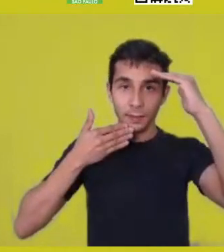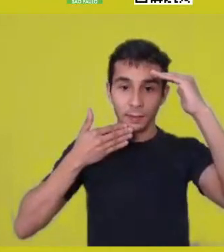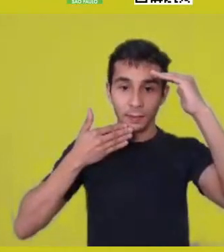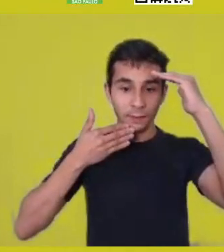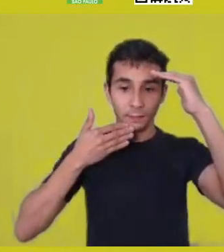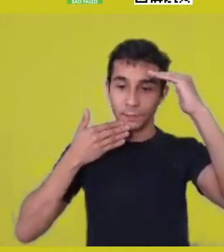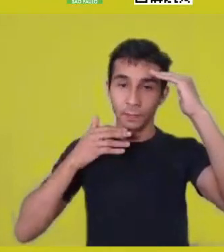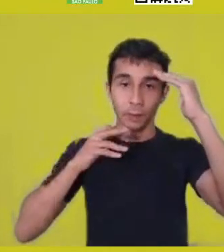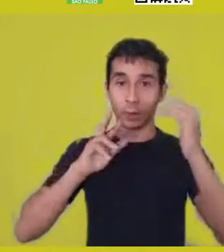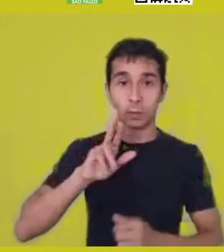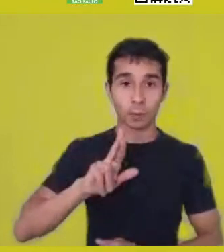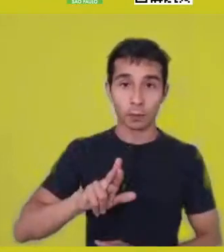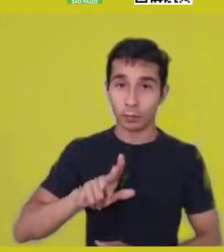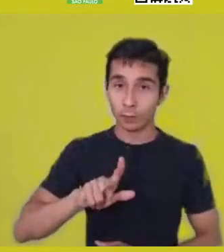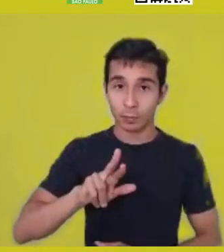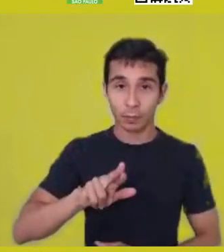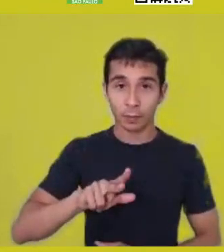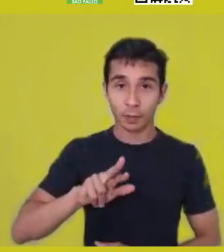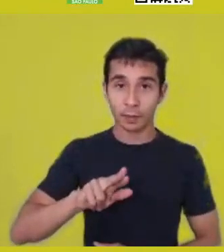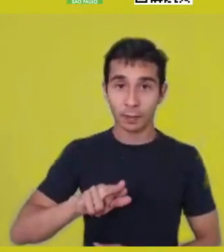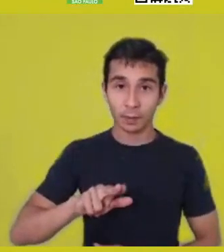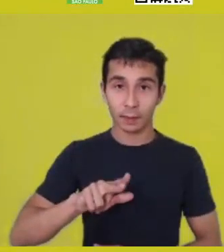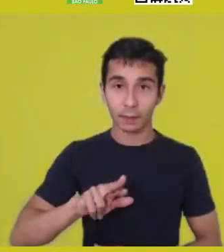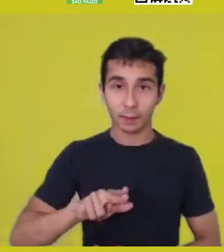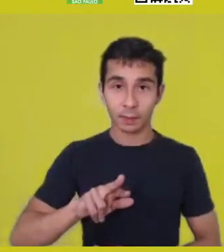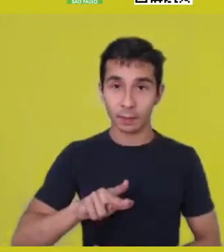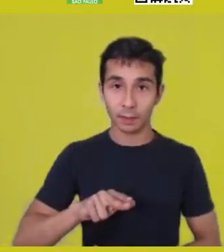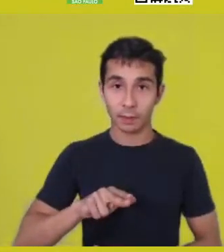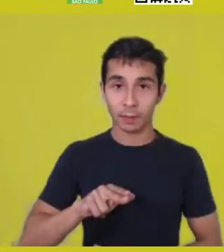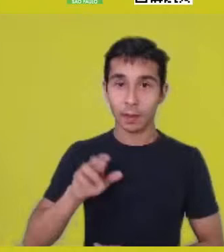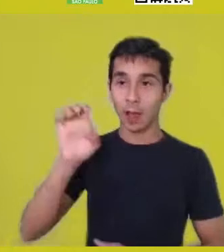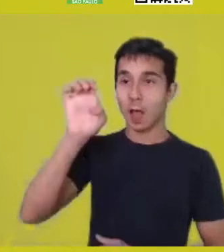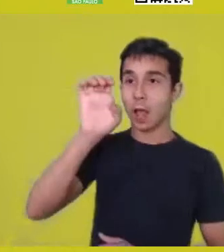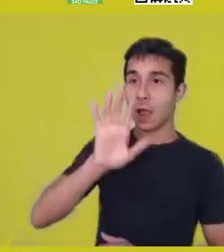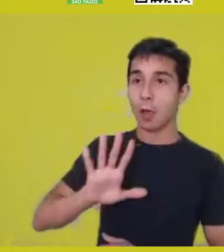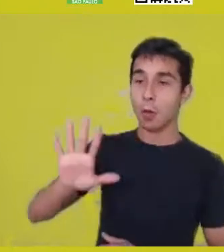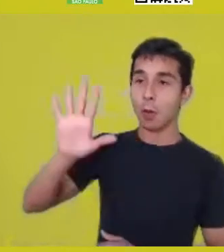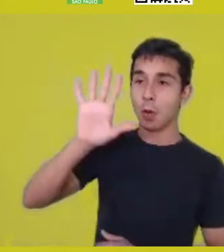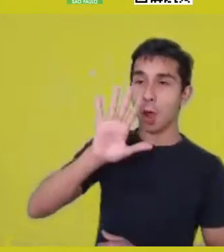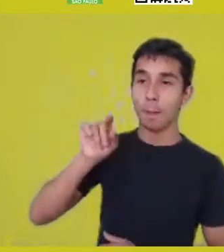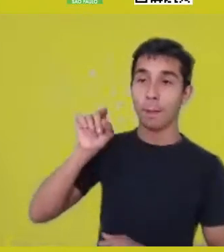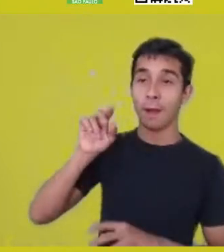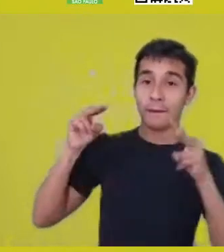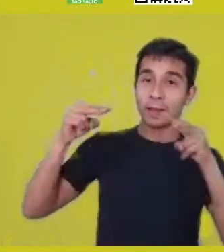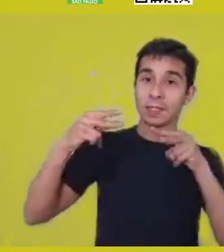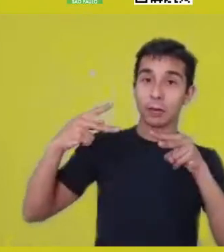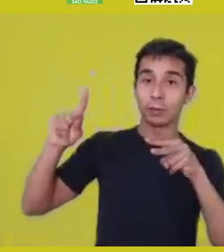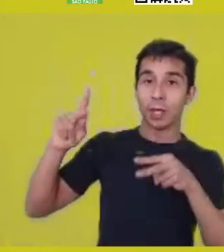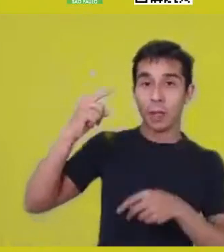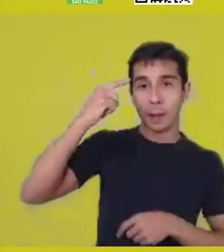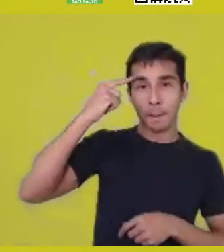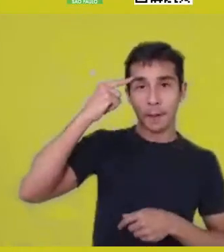which the Euro-West also went ahead an separated from the body.